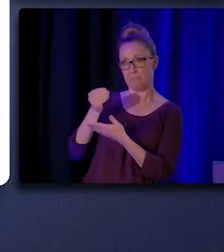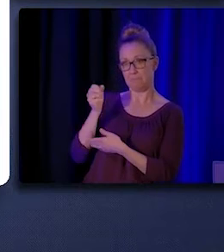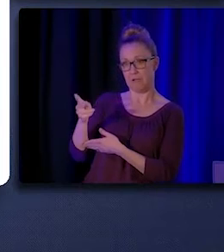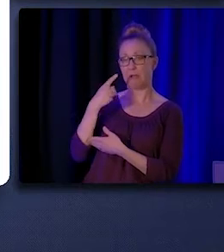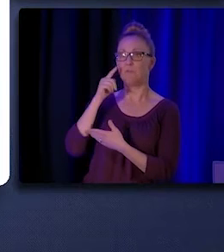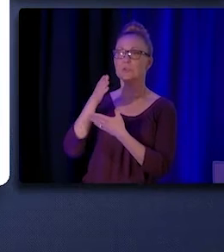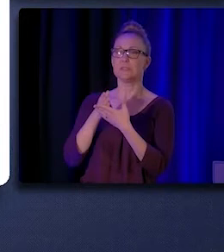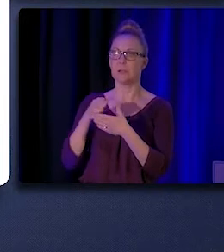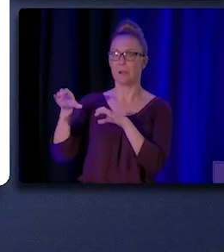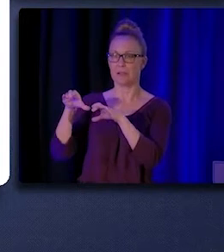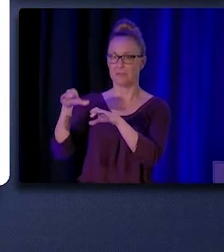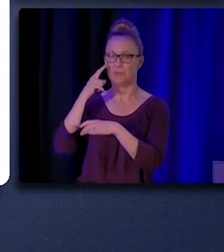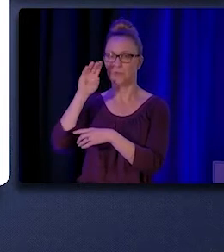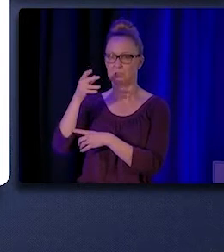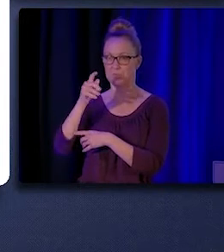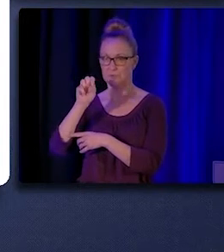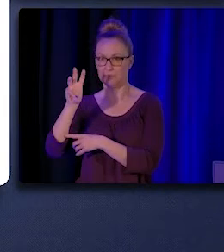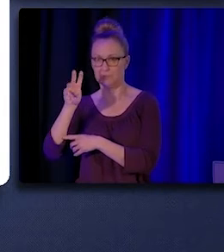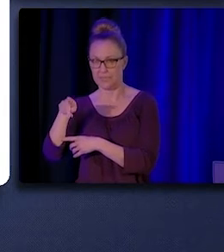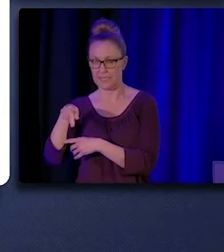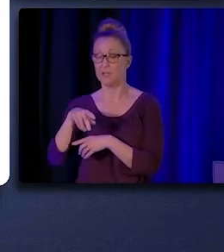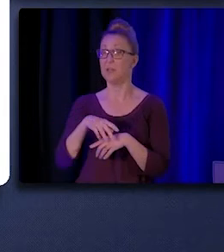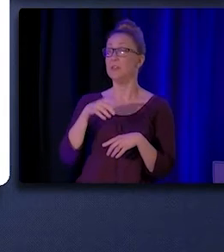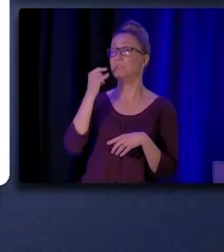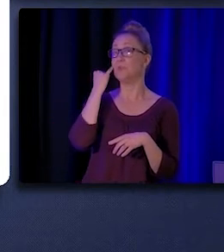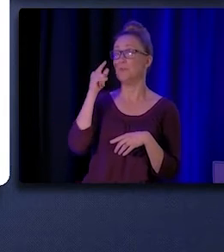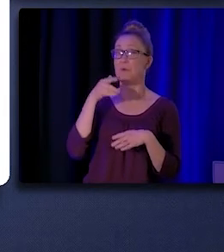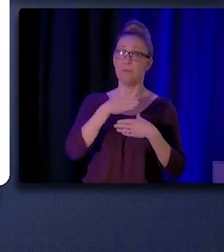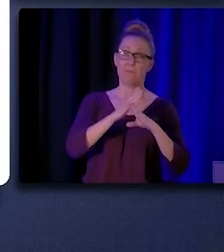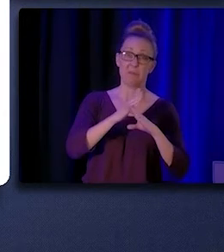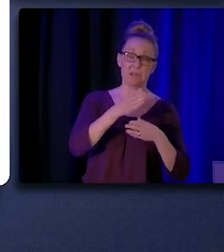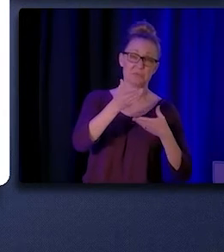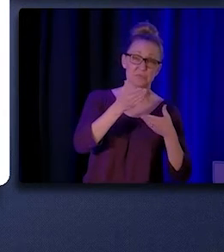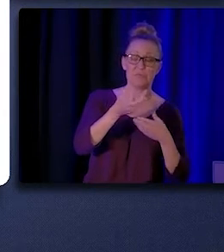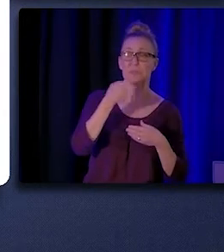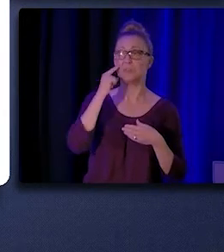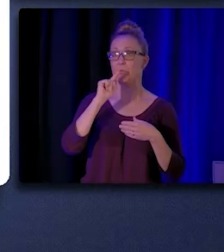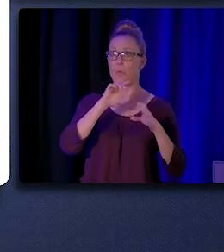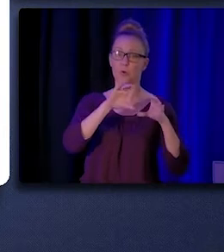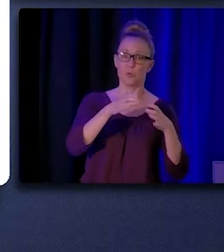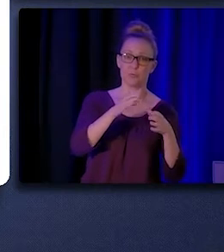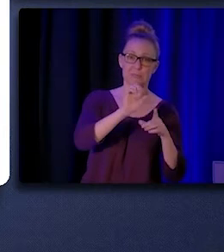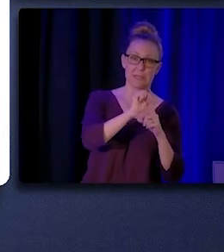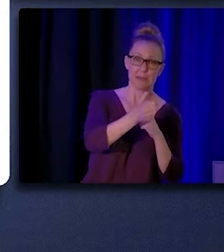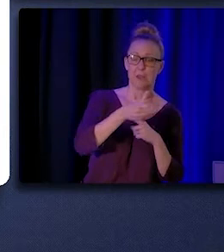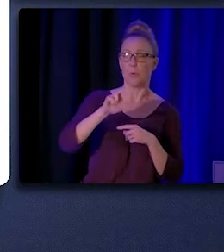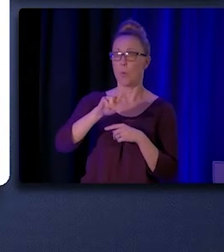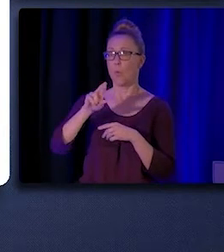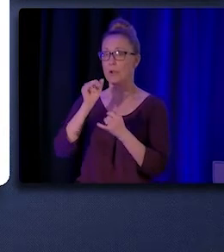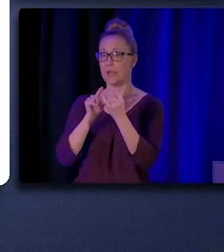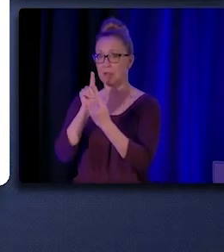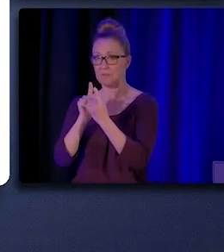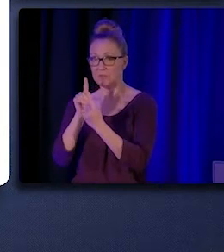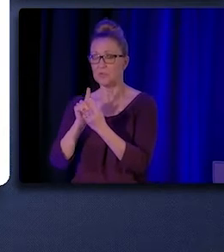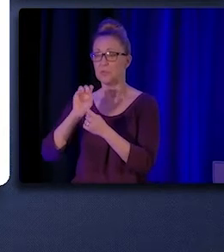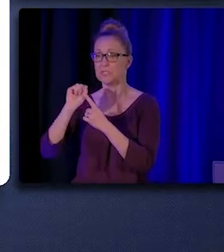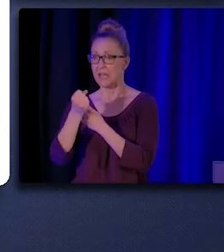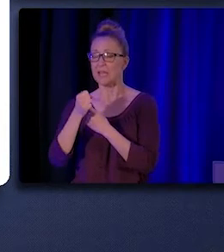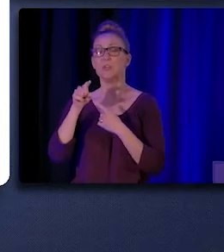such as preventive services delivered in individual or group settings for certain issues such as the control and prevention of chronic health conditions